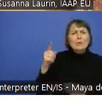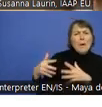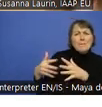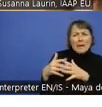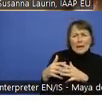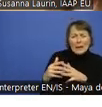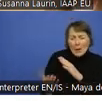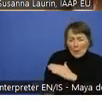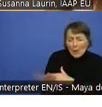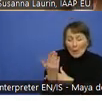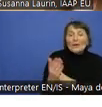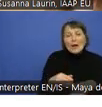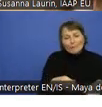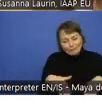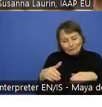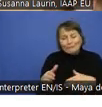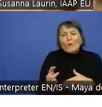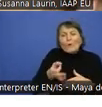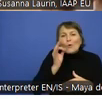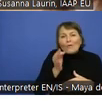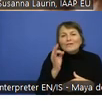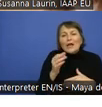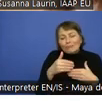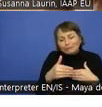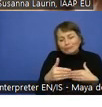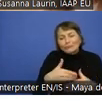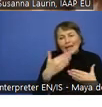But now you can have your coffee and go on with your day. And for the rest of you, enjoy your evening. Bye bye.